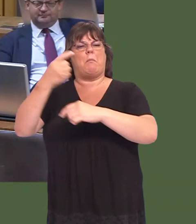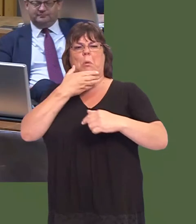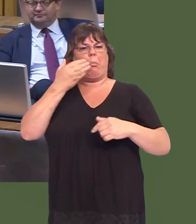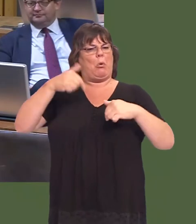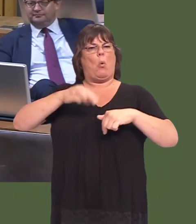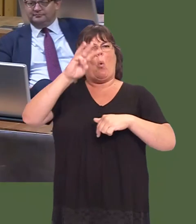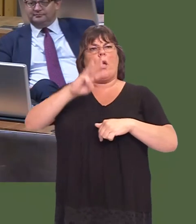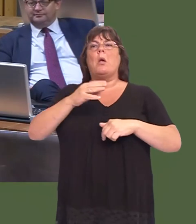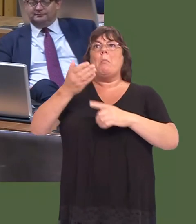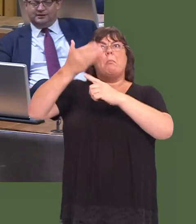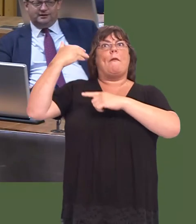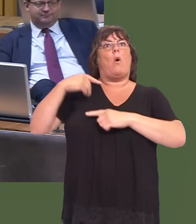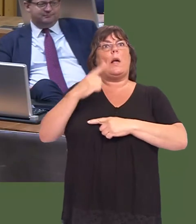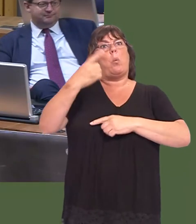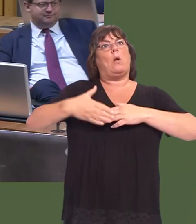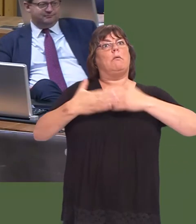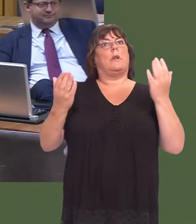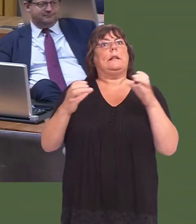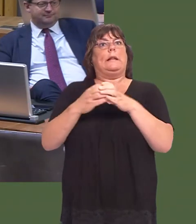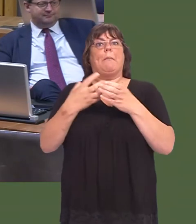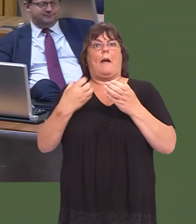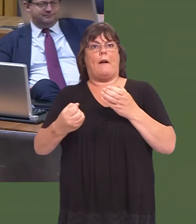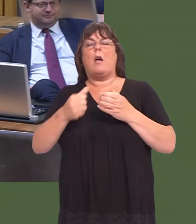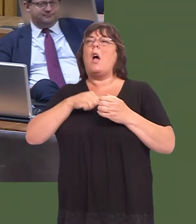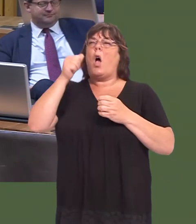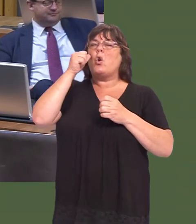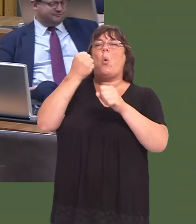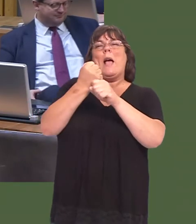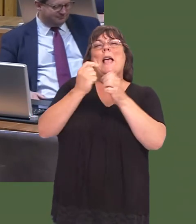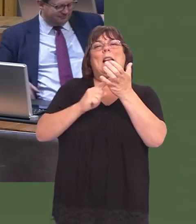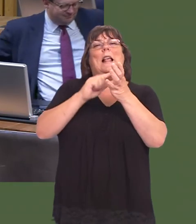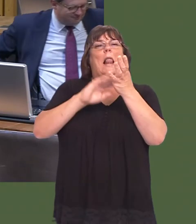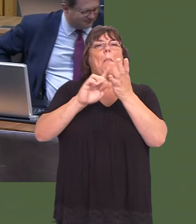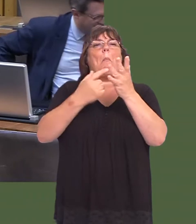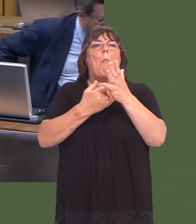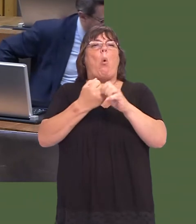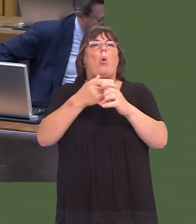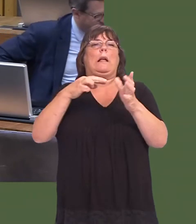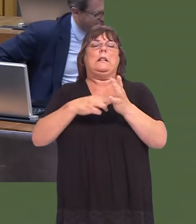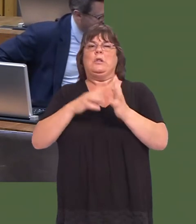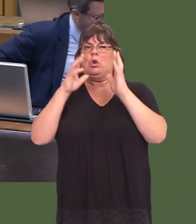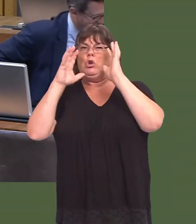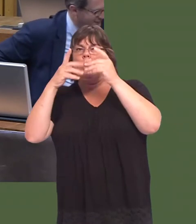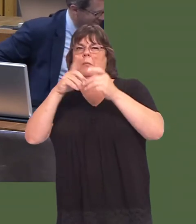We did have a one-day team at one point for a few years. I know there are concerns in Glamorgan because of the financial advantage they get, being